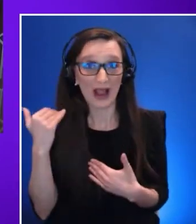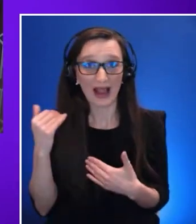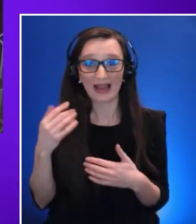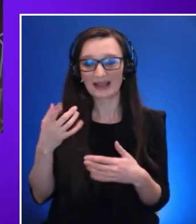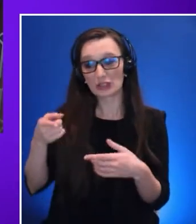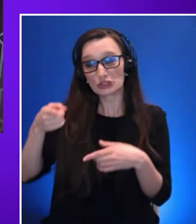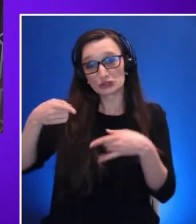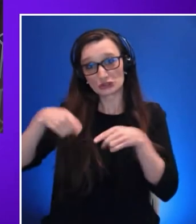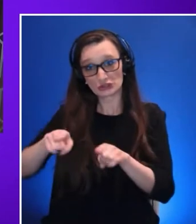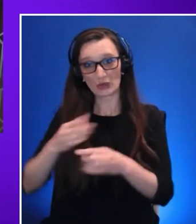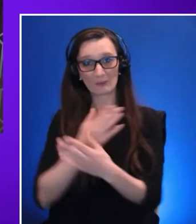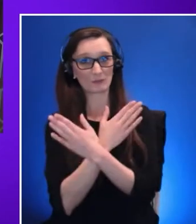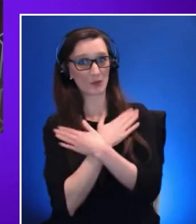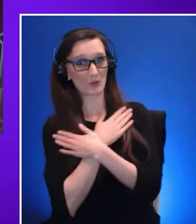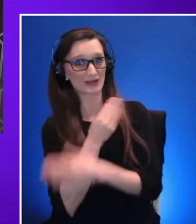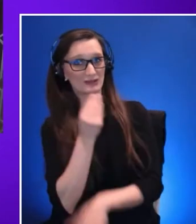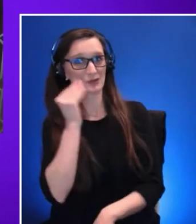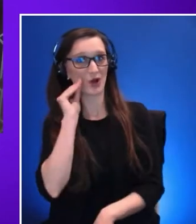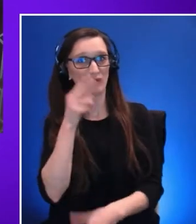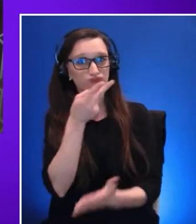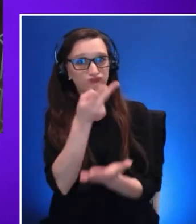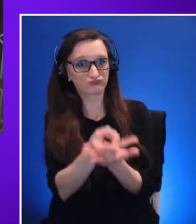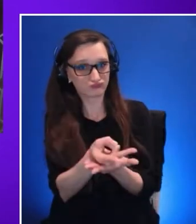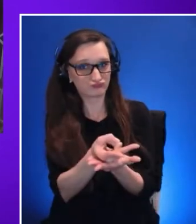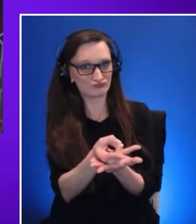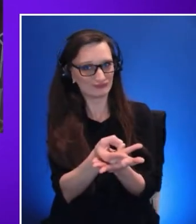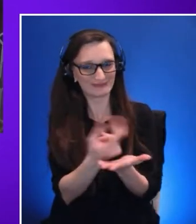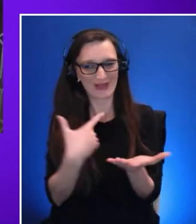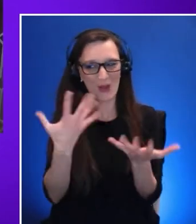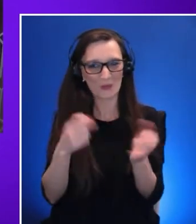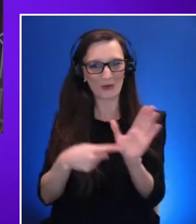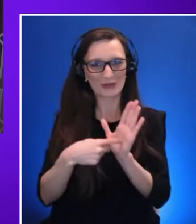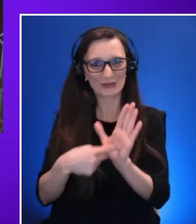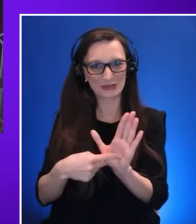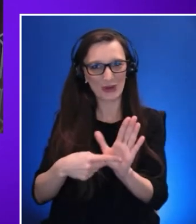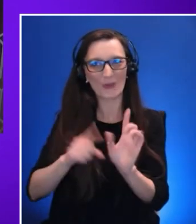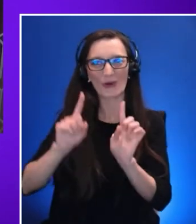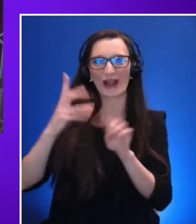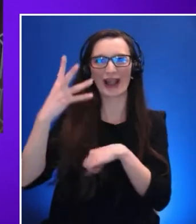but because of some of her mobility issues right now navigating the out of the box controls